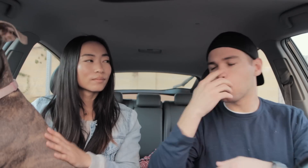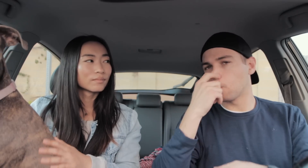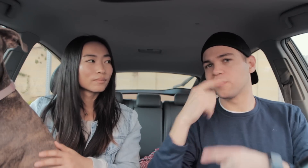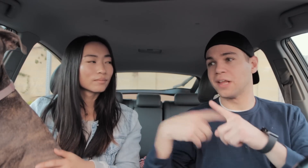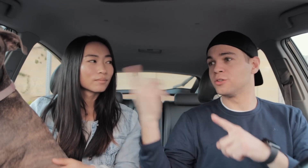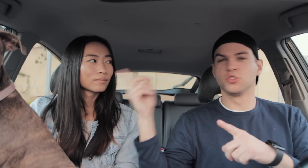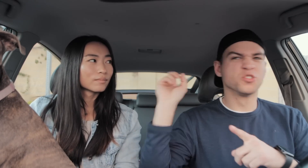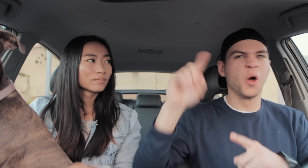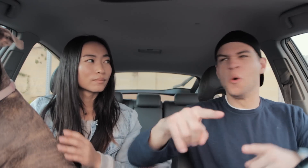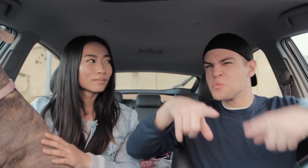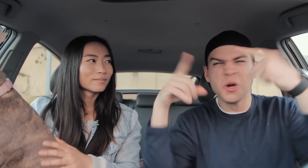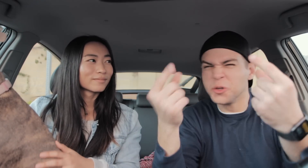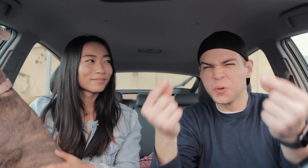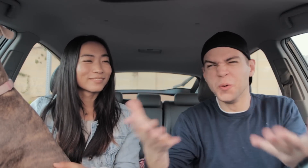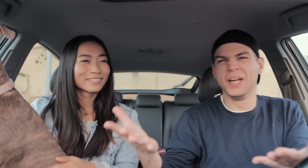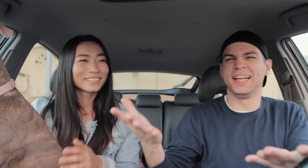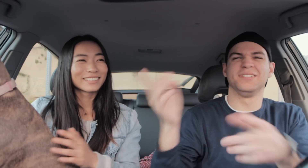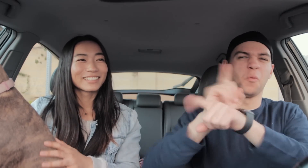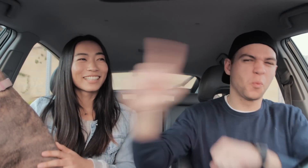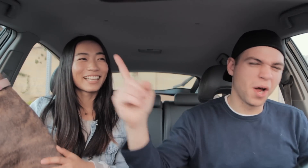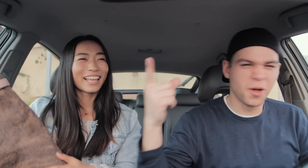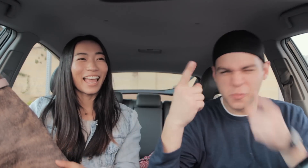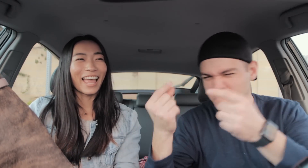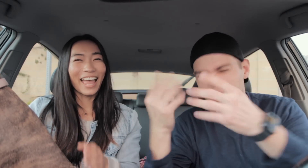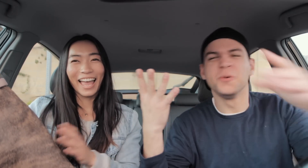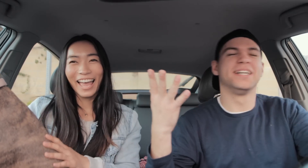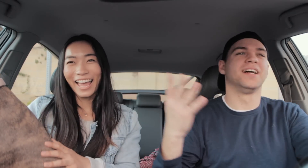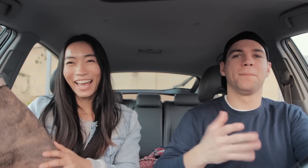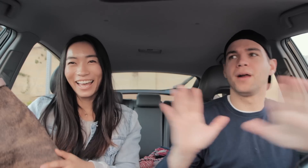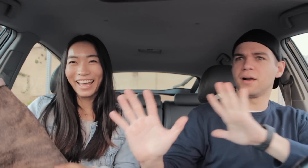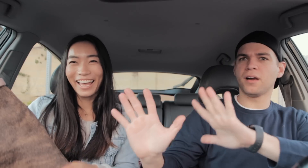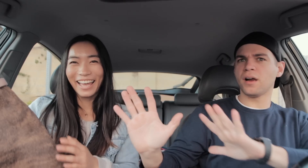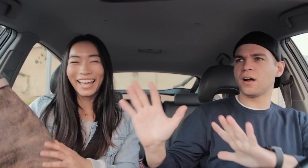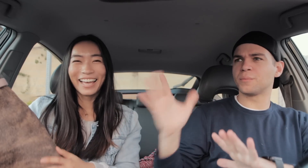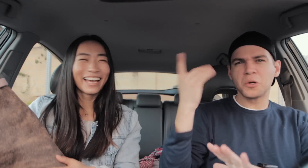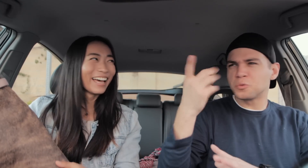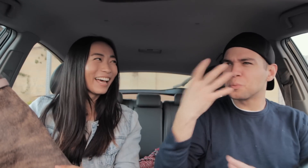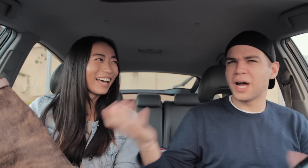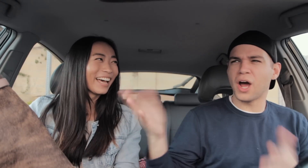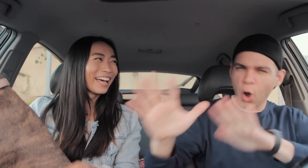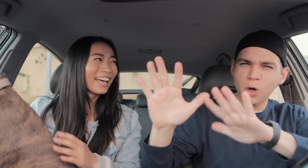then she comes in yelling, "what are you doing!" "it's 1:00! What are you doing!" I'm like, "why are you mad. calm down."